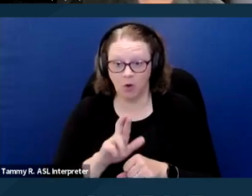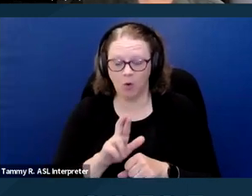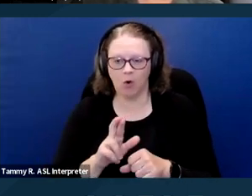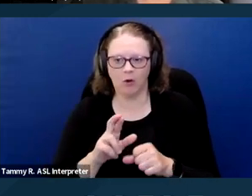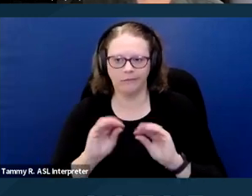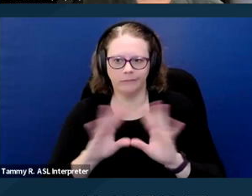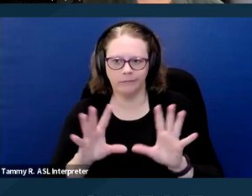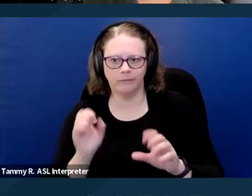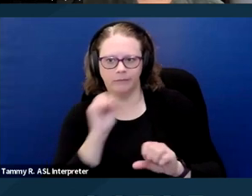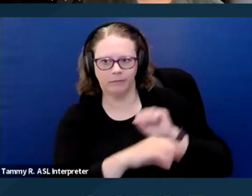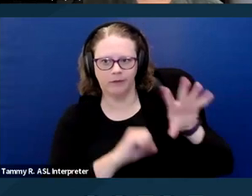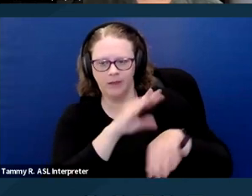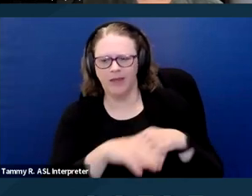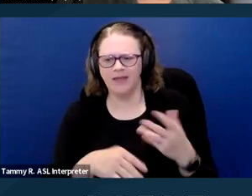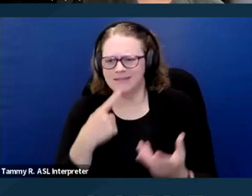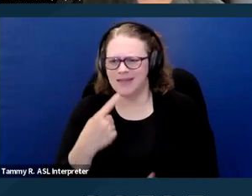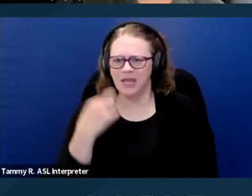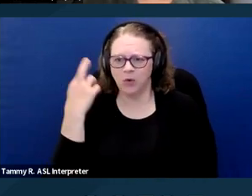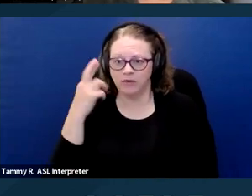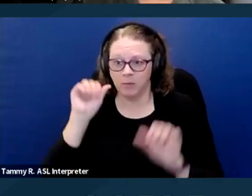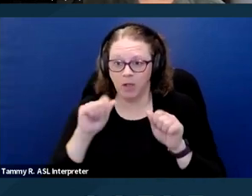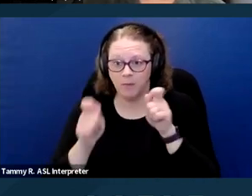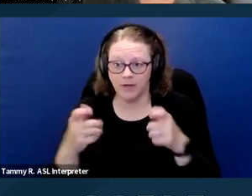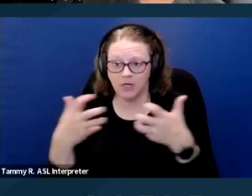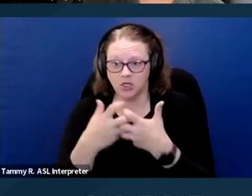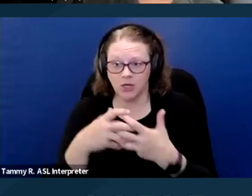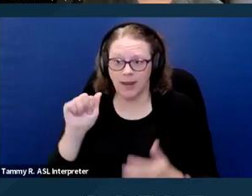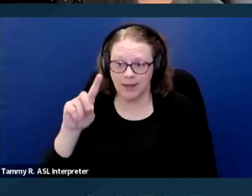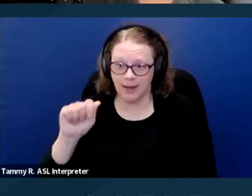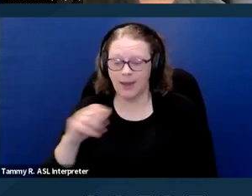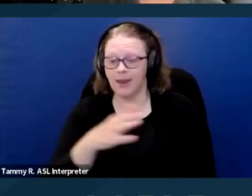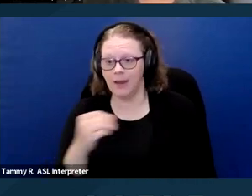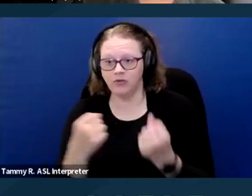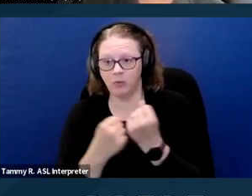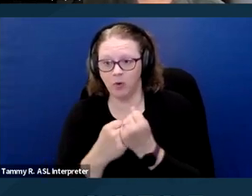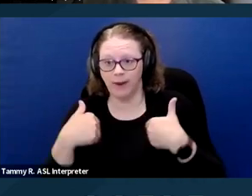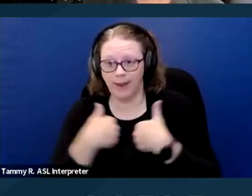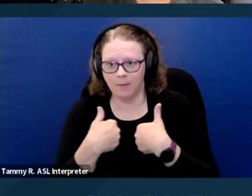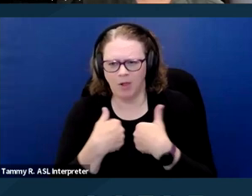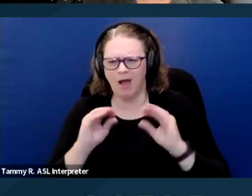ADA, support animal and also Mr. Bresler's statement that it was his policy not